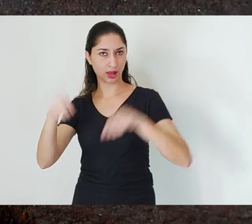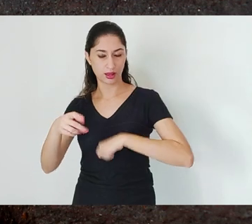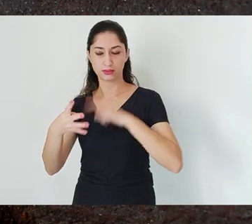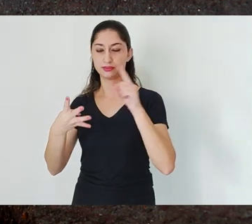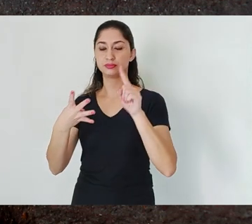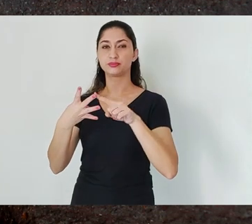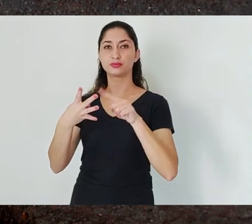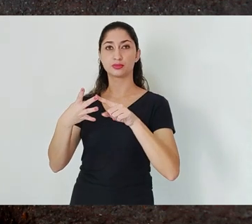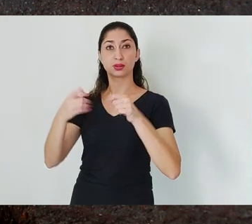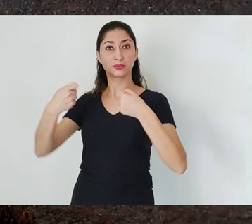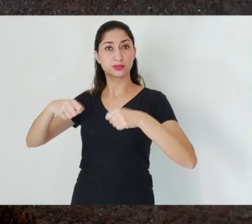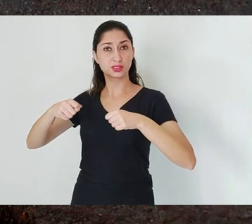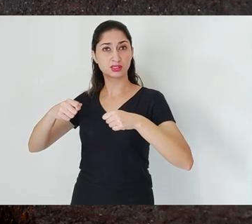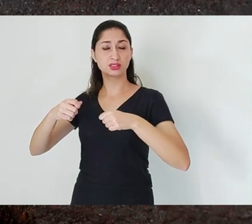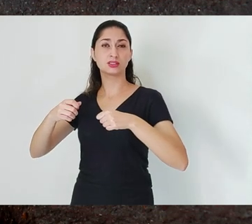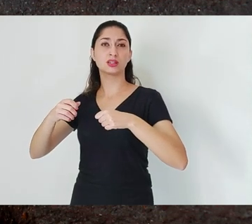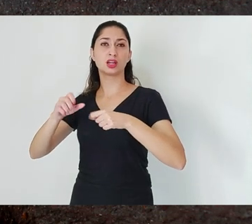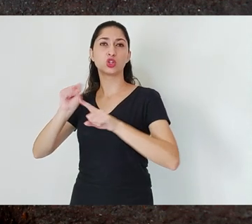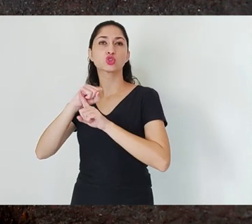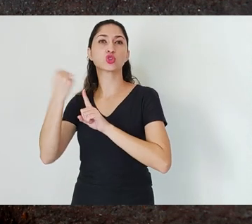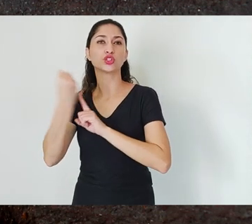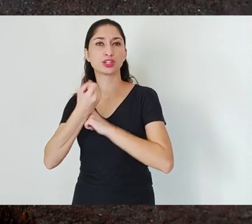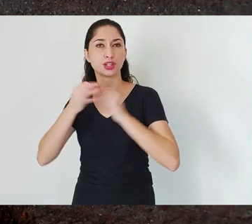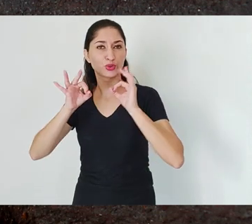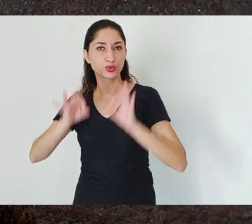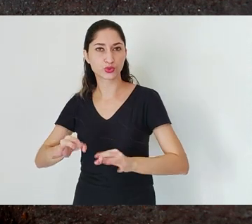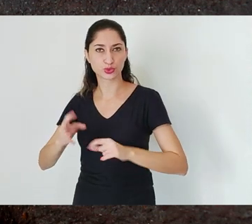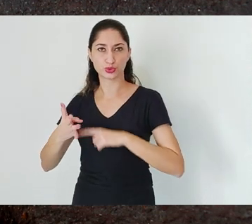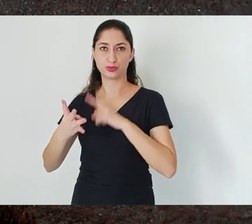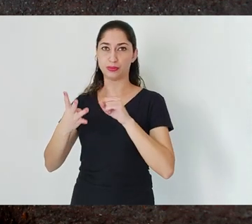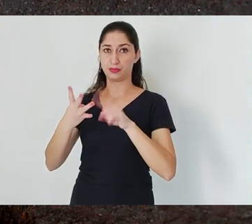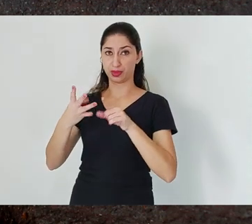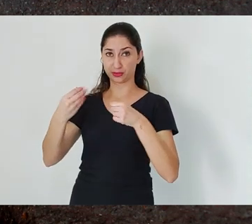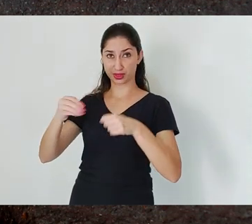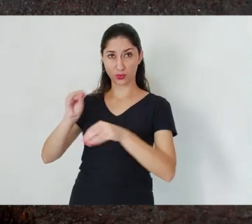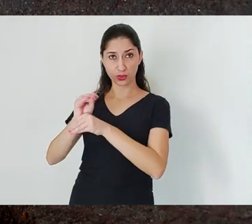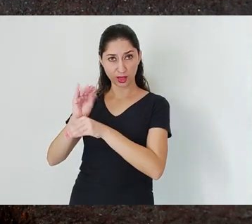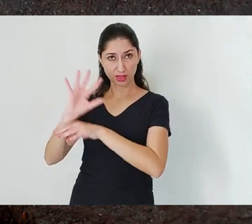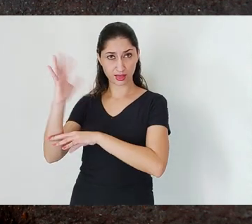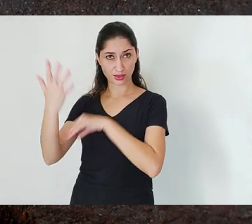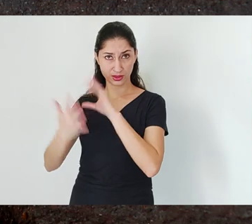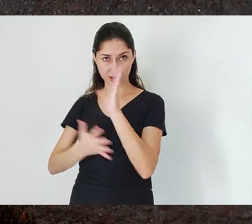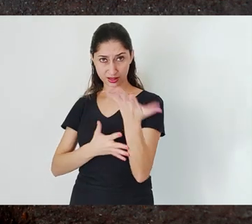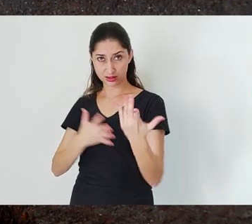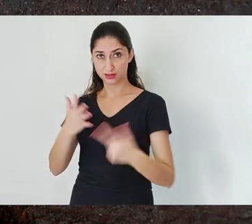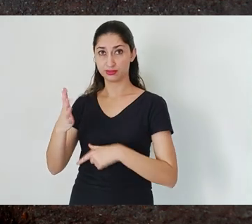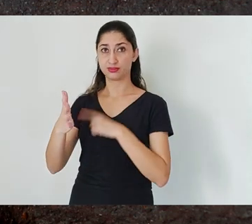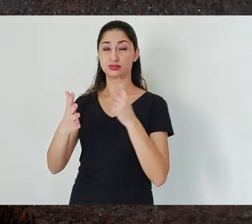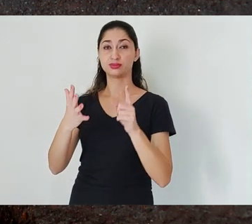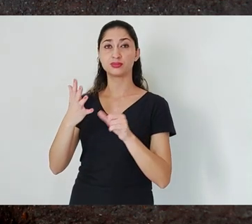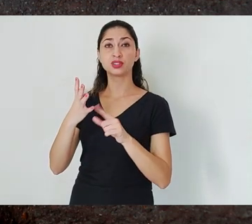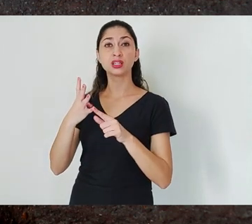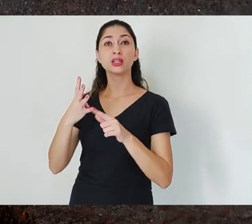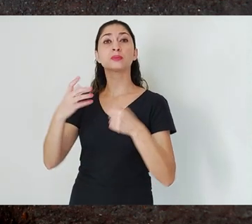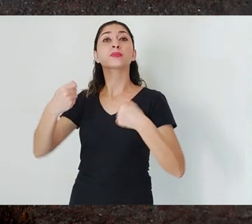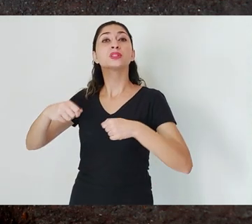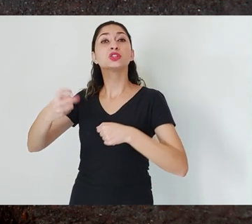and socially just. A more recent line says it also should be culturally accepted